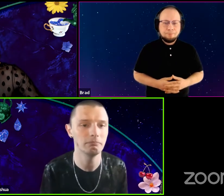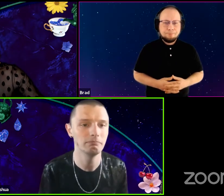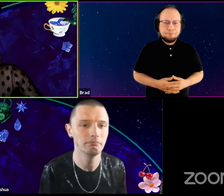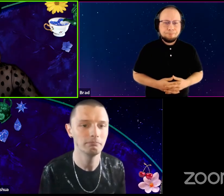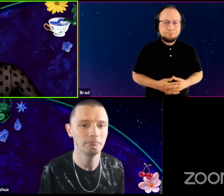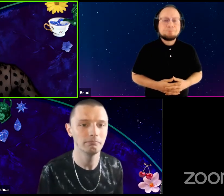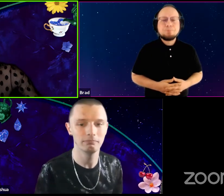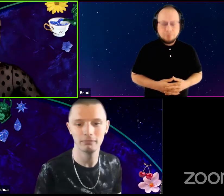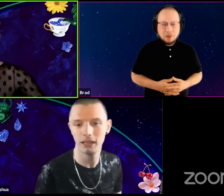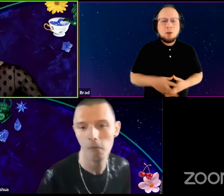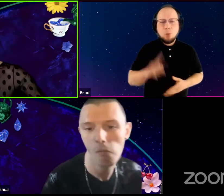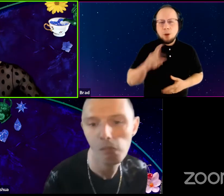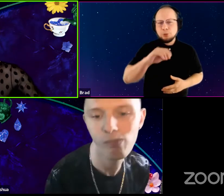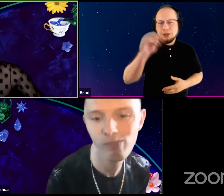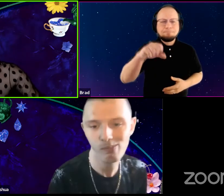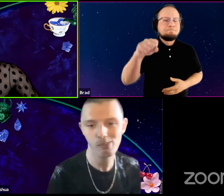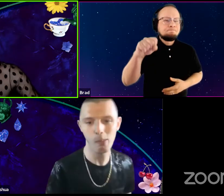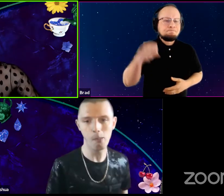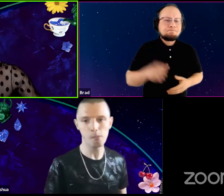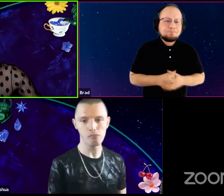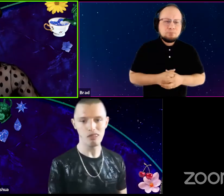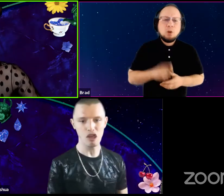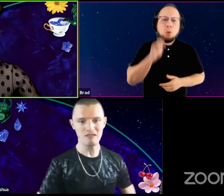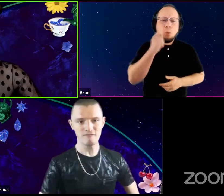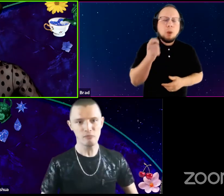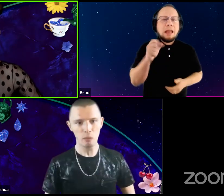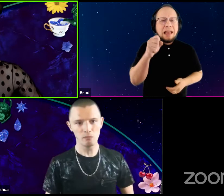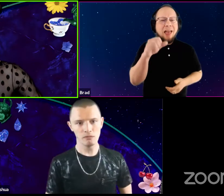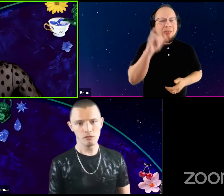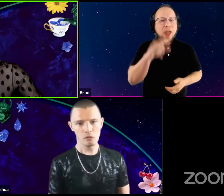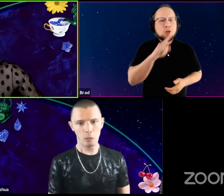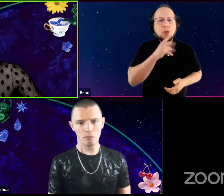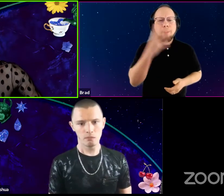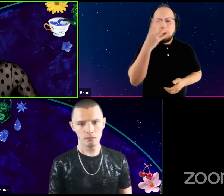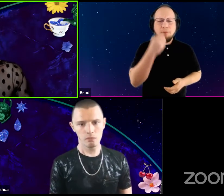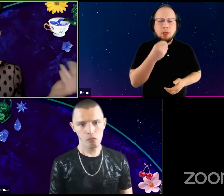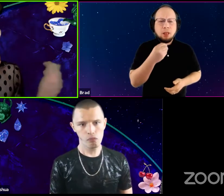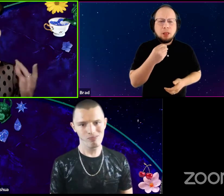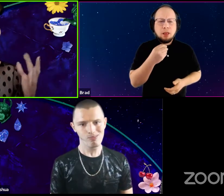Yes. 100%, um, cool. Yeah. That was a really beautiful episode and scene.